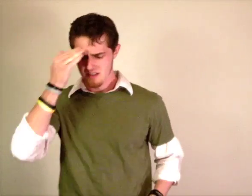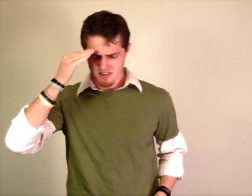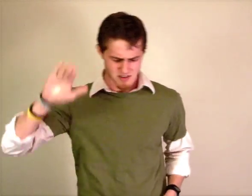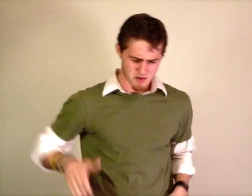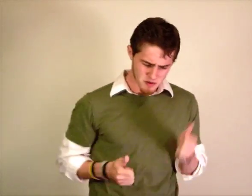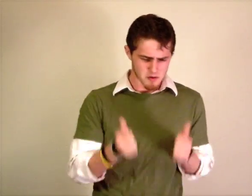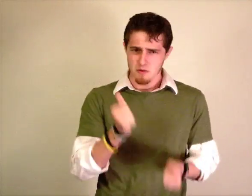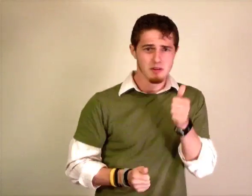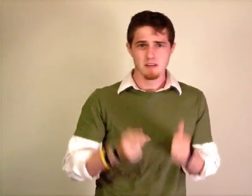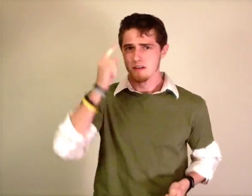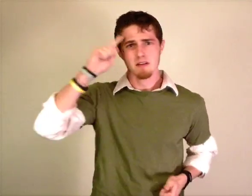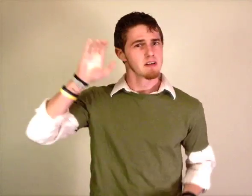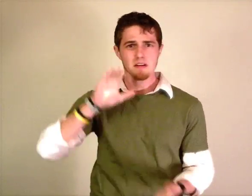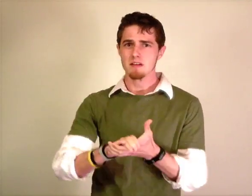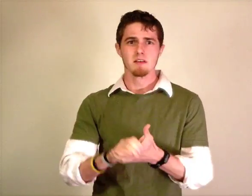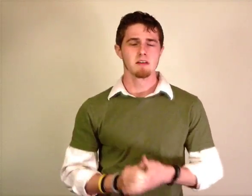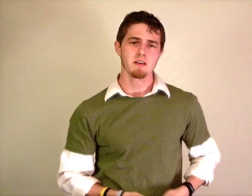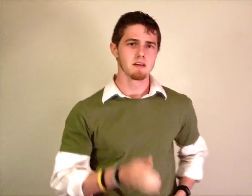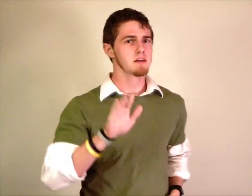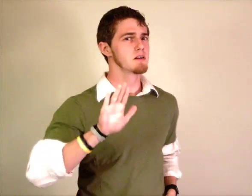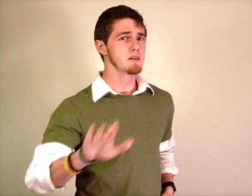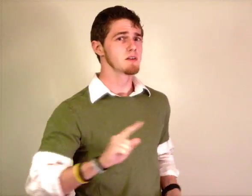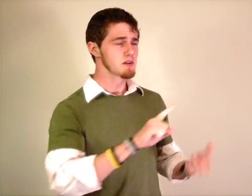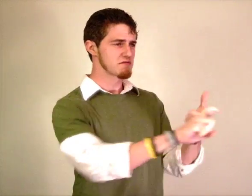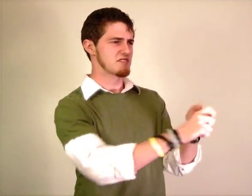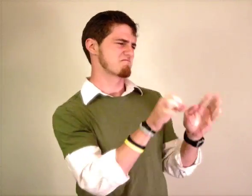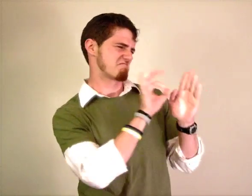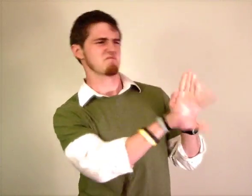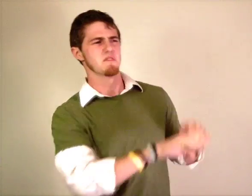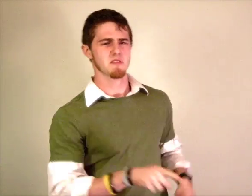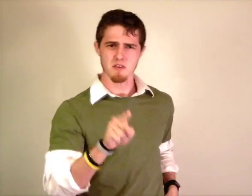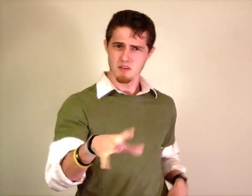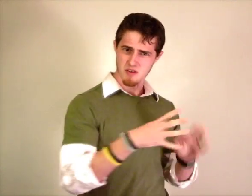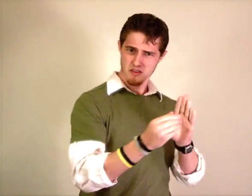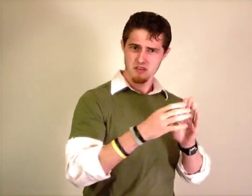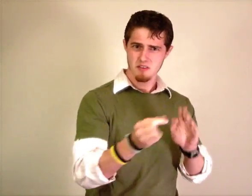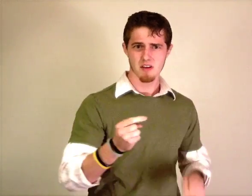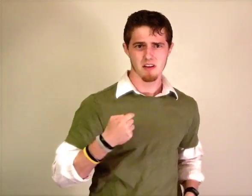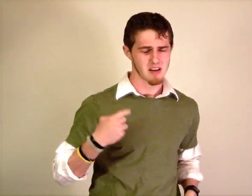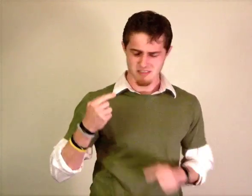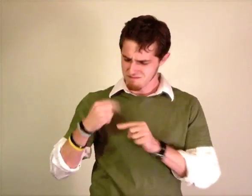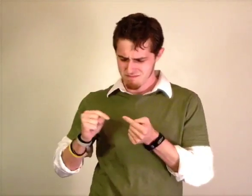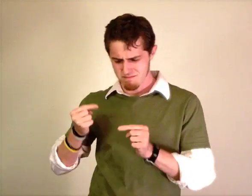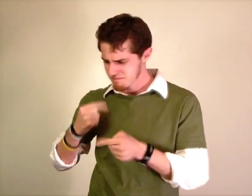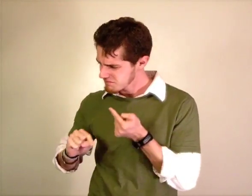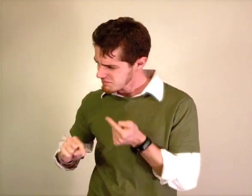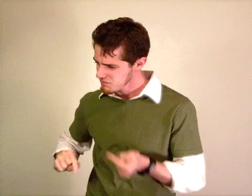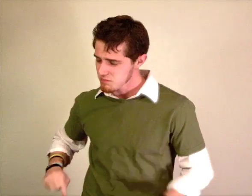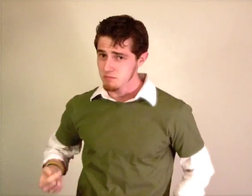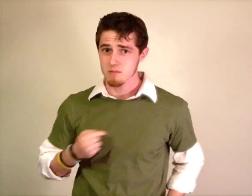I don't know which side to buy DONT-KNOW WHICH BELIEVE Your friends, they're jerks YOUR FRIENDS AWFUL When you act like them, just know it hurts YOU COPY-THEM, I HURT